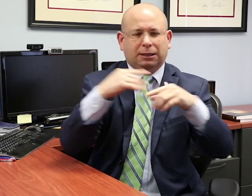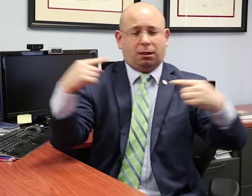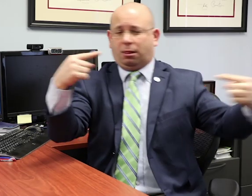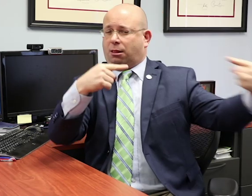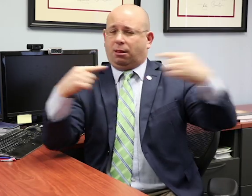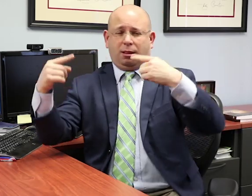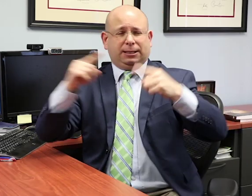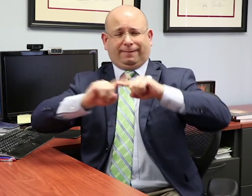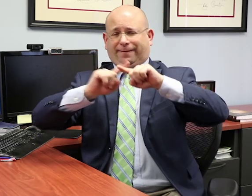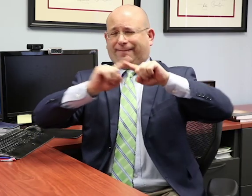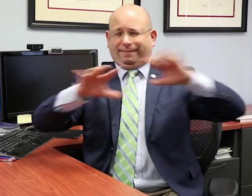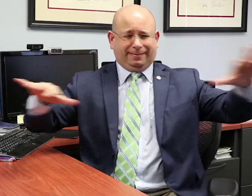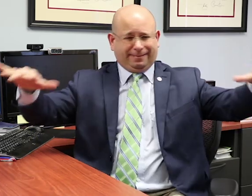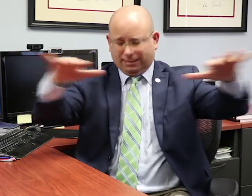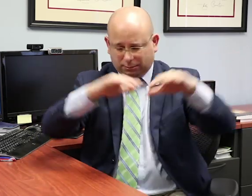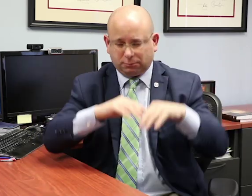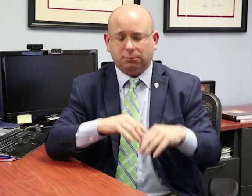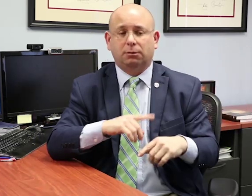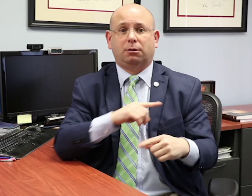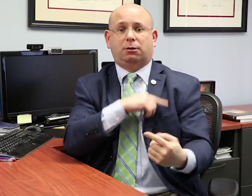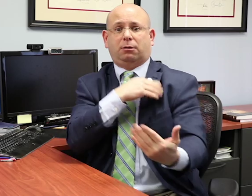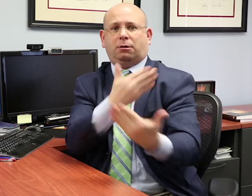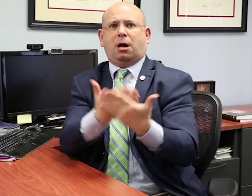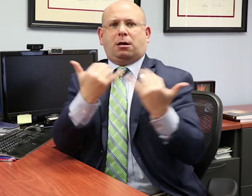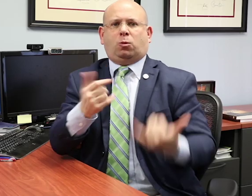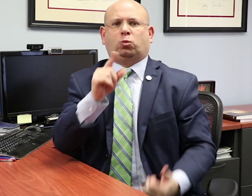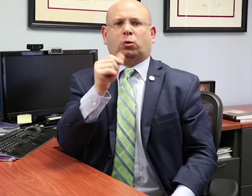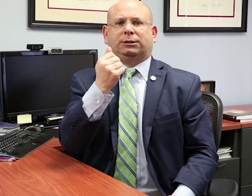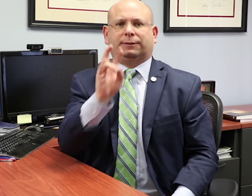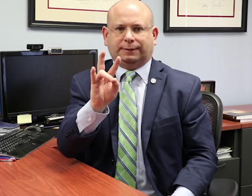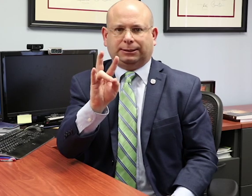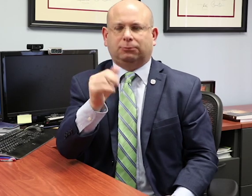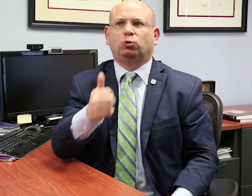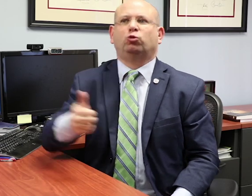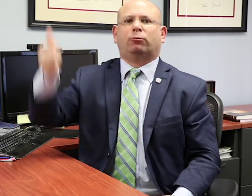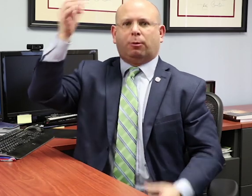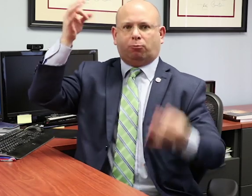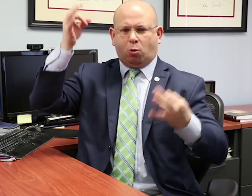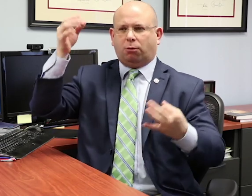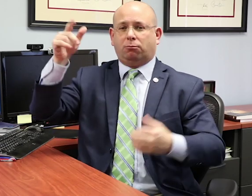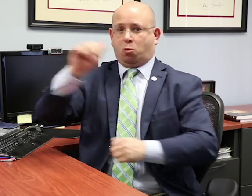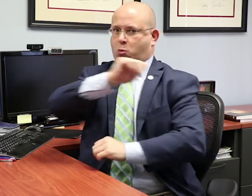These differences of opinions about the mandate of IDEA led to the new Supreme Court decision in 2017.